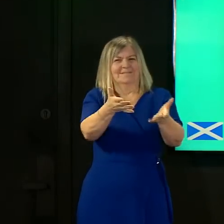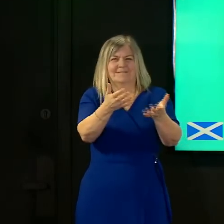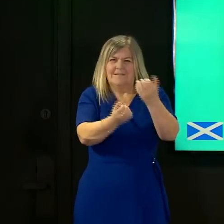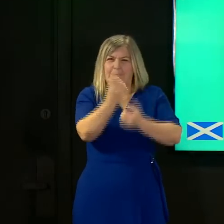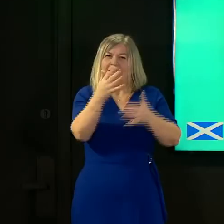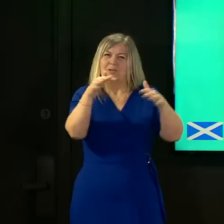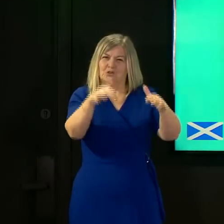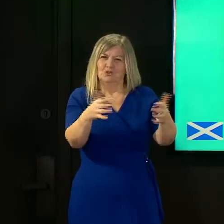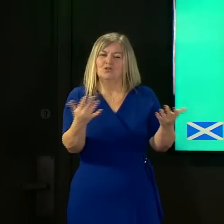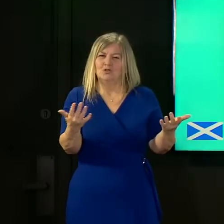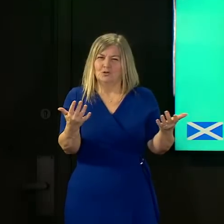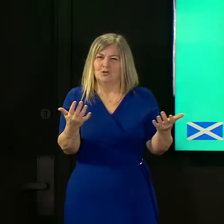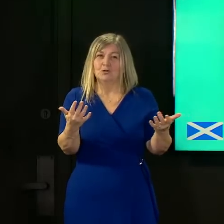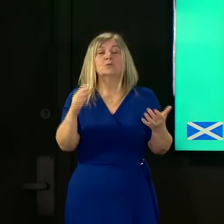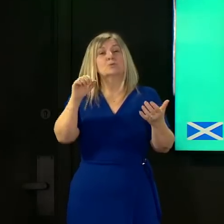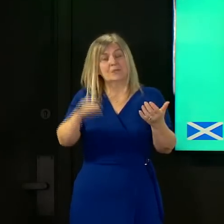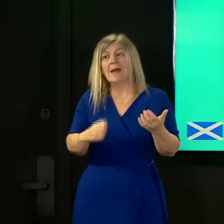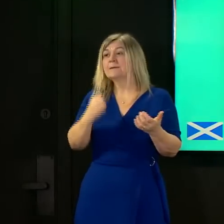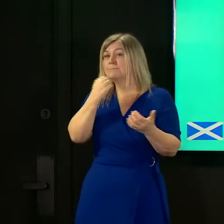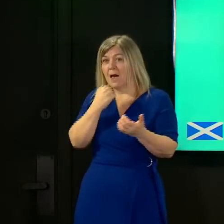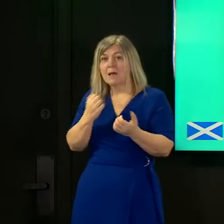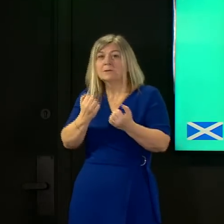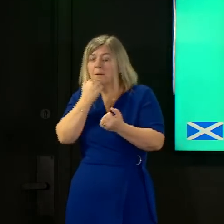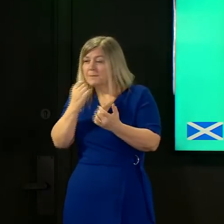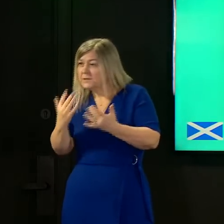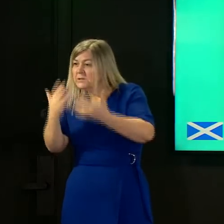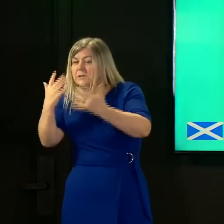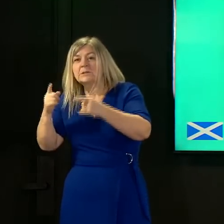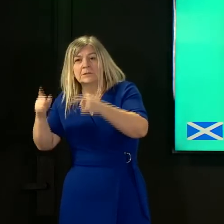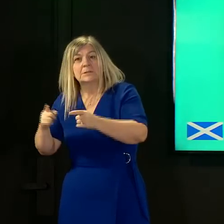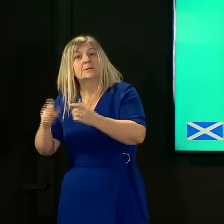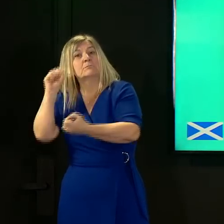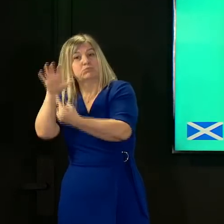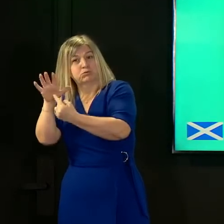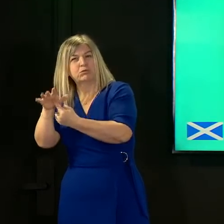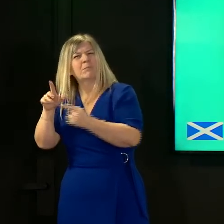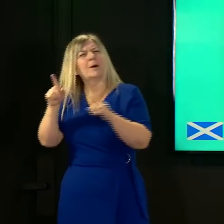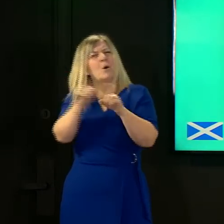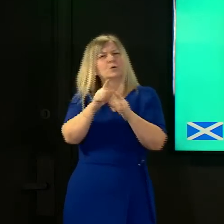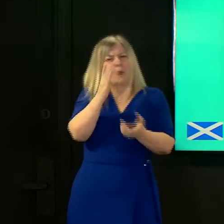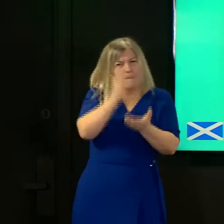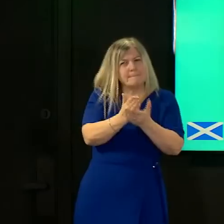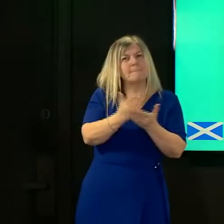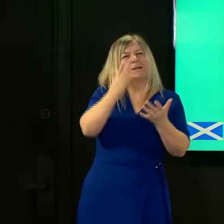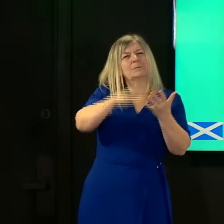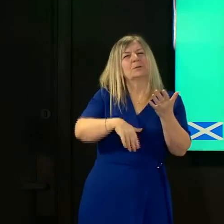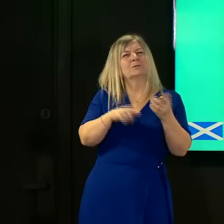round that become important to us when assessing when we make a move and what move that we make